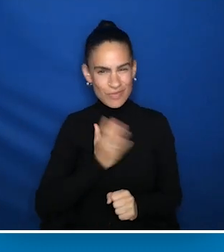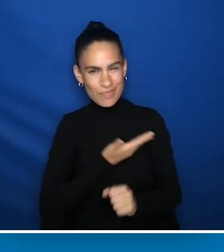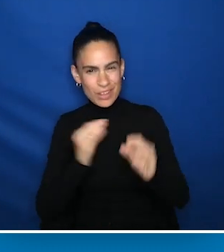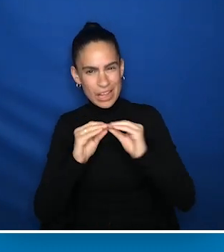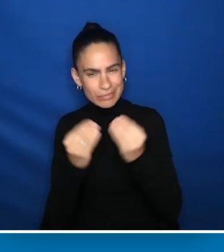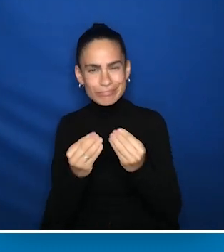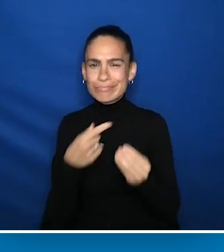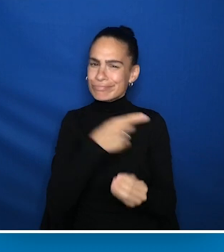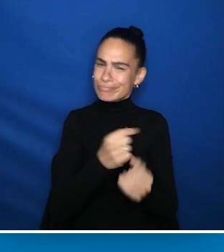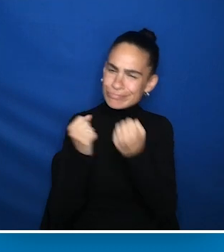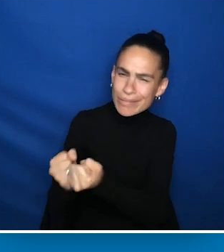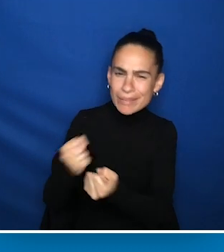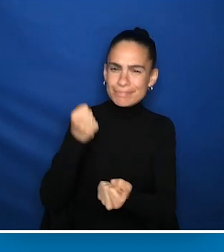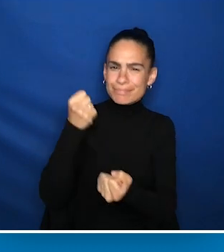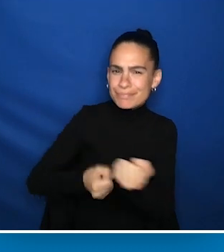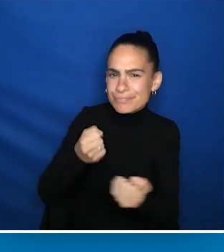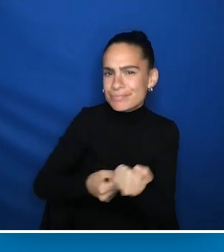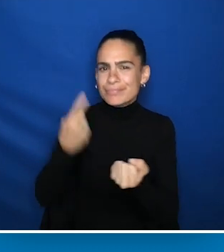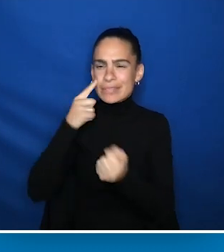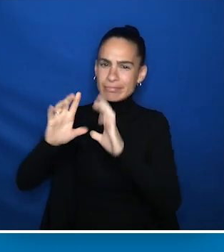of the Partnership to Improve Patient Care and as part